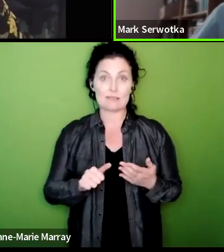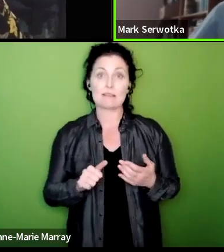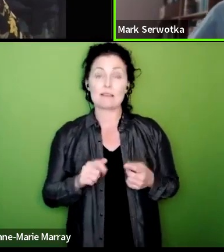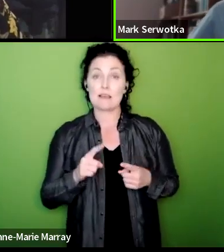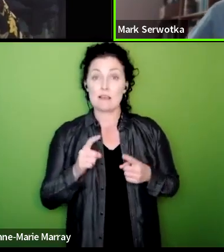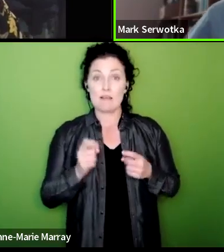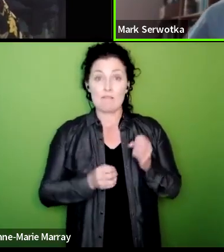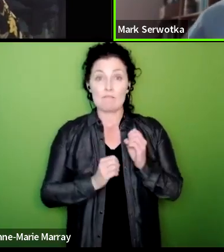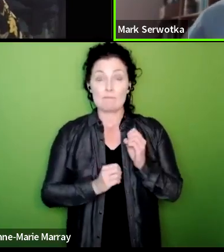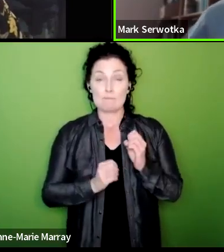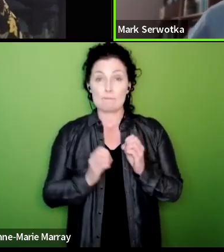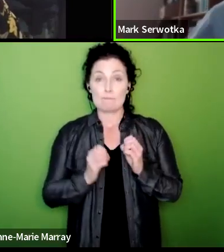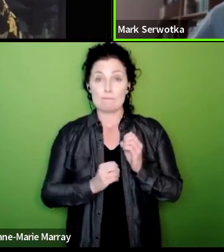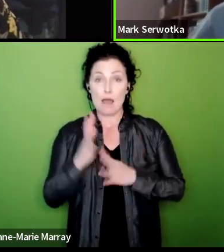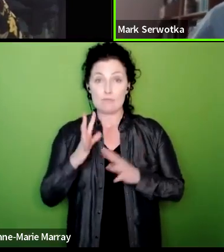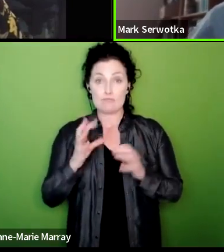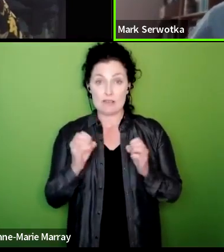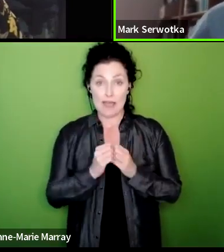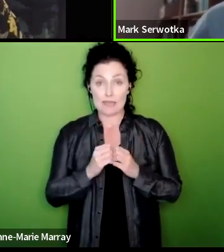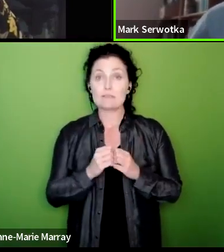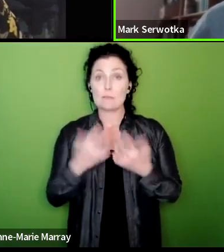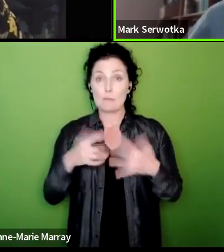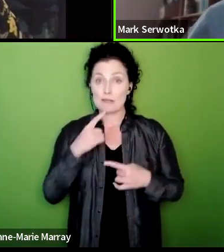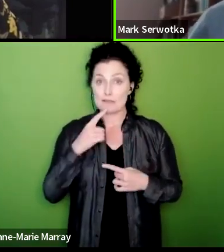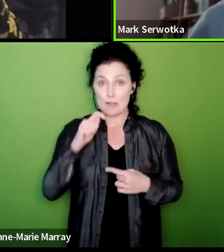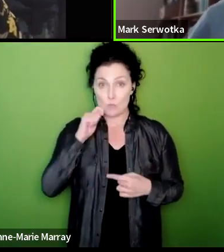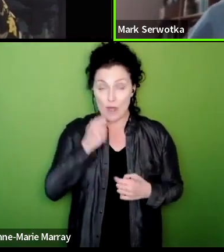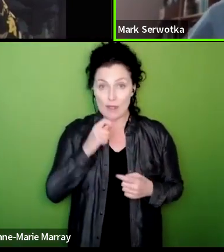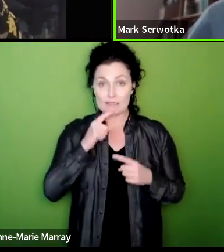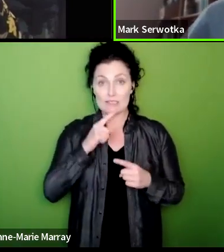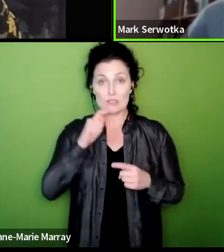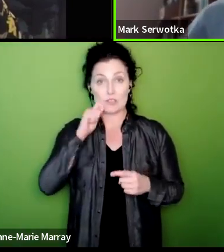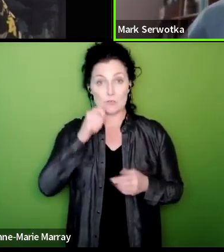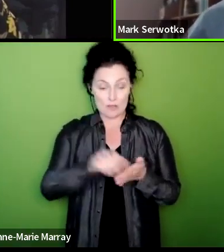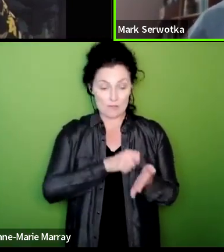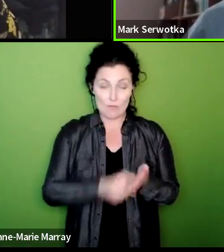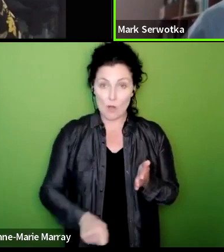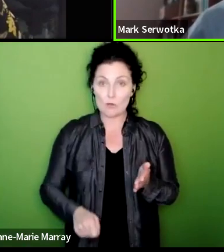in the knowledge that every teaching union is balloting Scottish teachers way ahead of the